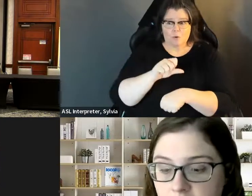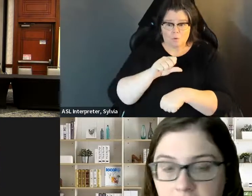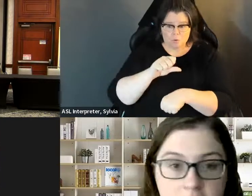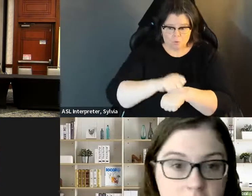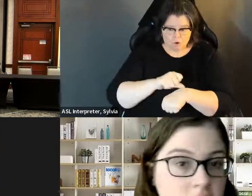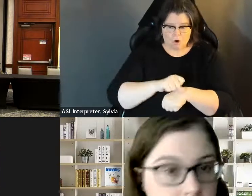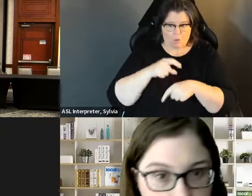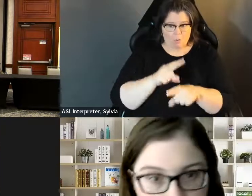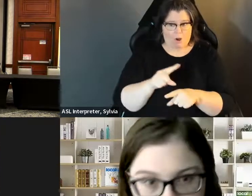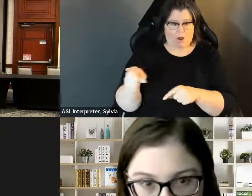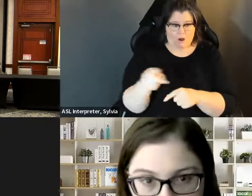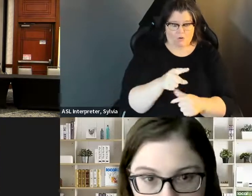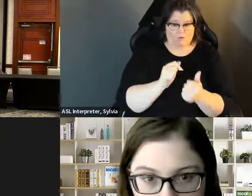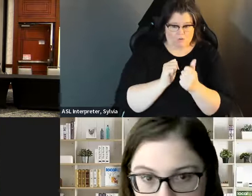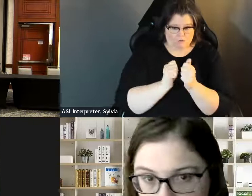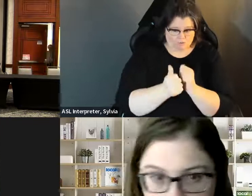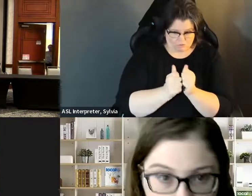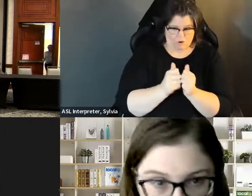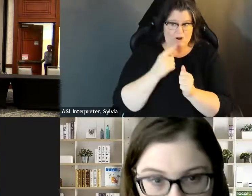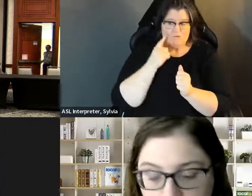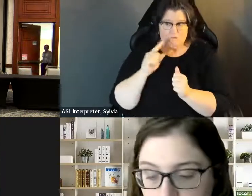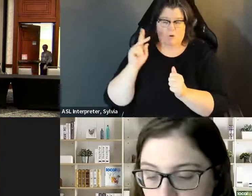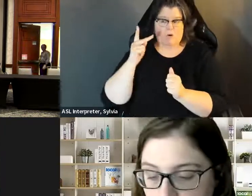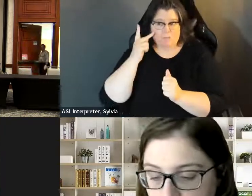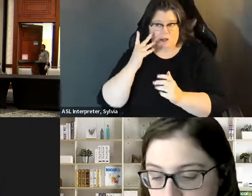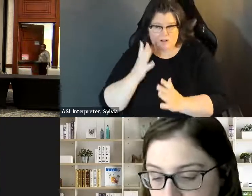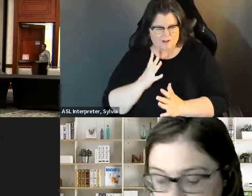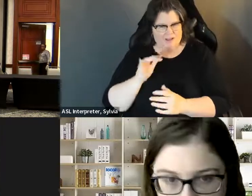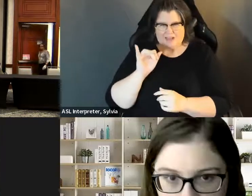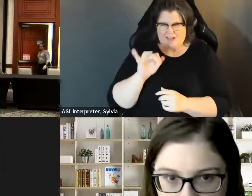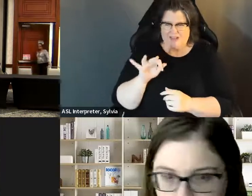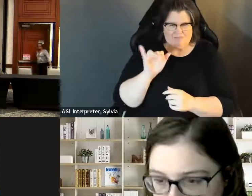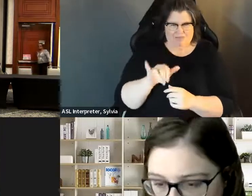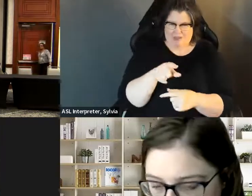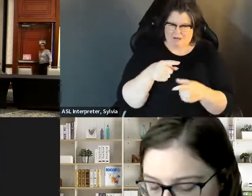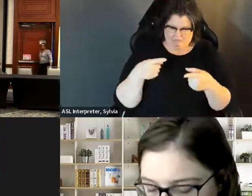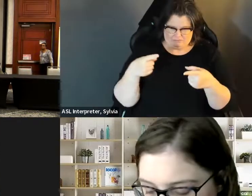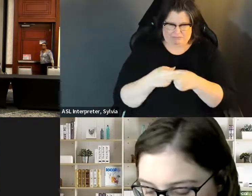campaign trail is seen as a sign of medical improvement and going against your evaluation of how you are But the problem is that they if what you are doing on the campaign trail is seen as a sign of medical improvement, and going against your evaluation of how you, are disabled they may use that even though you are just a candidate you are not earning.